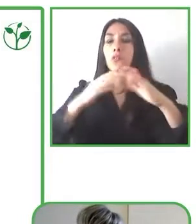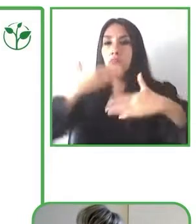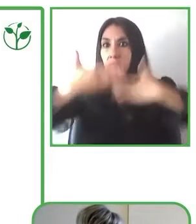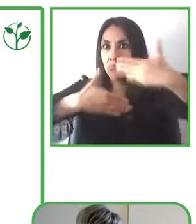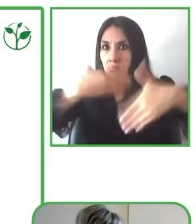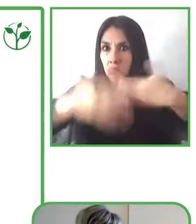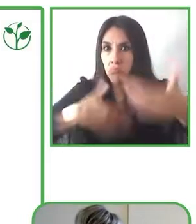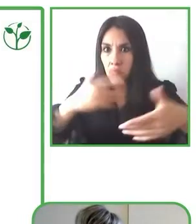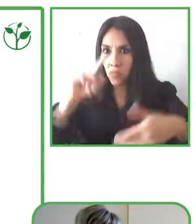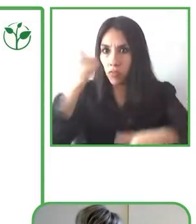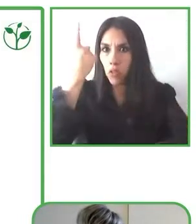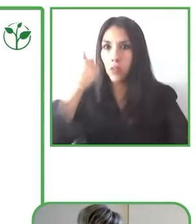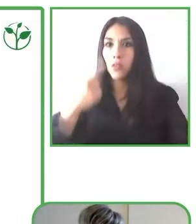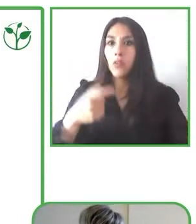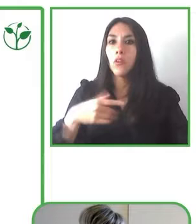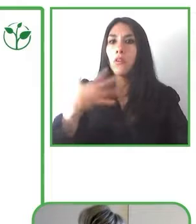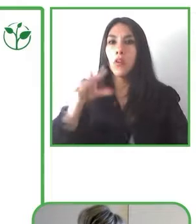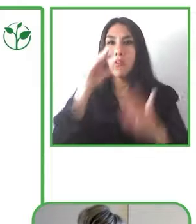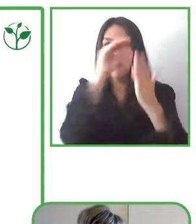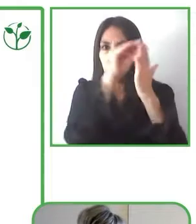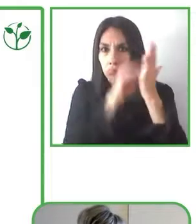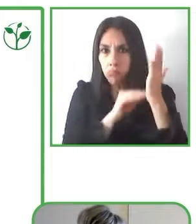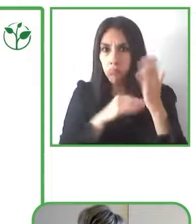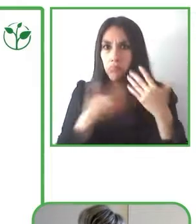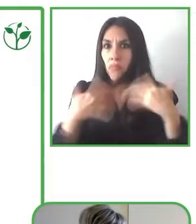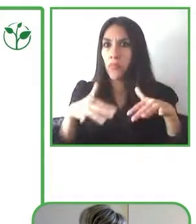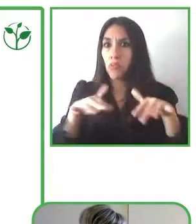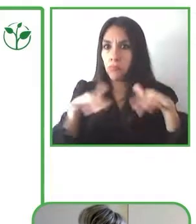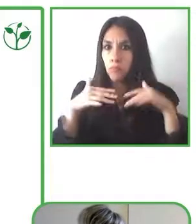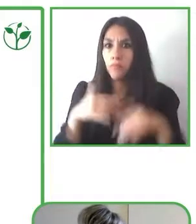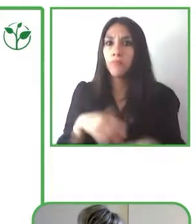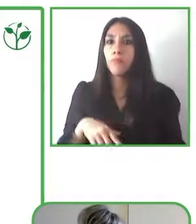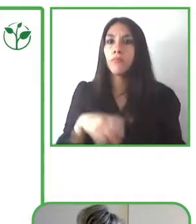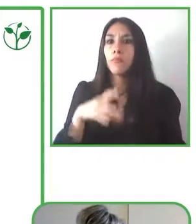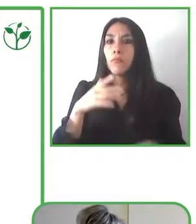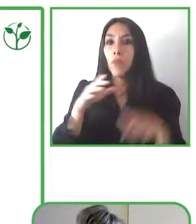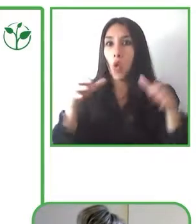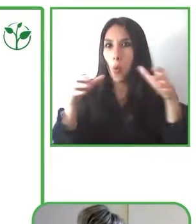it had a record of virtual and in-person events with